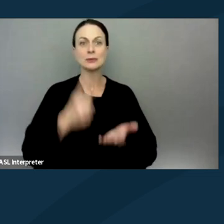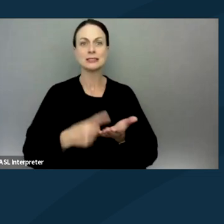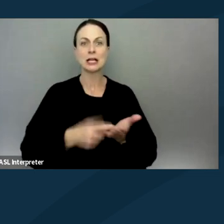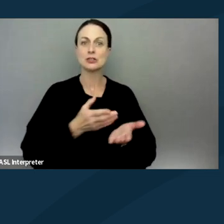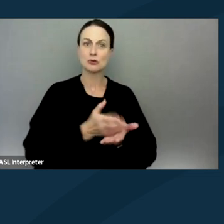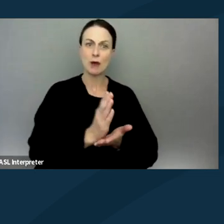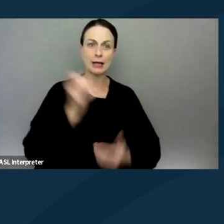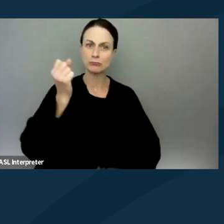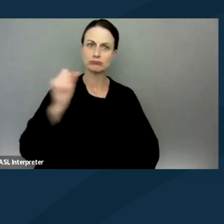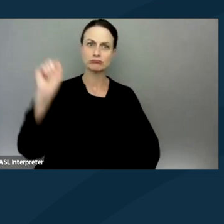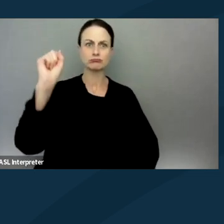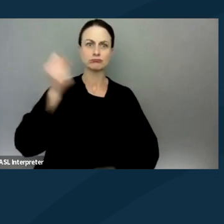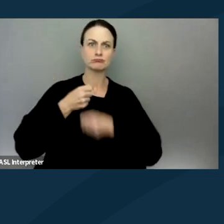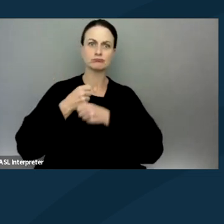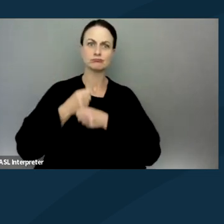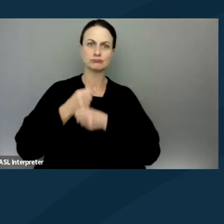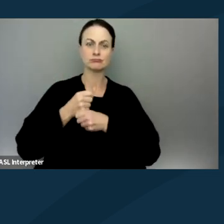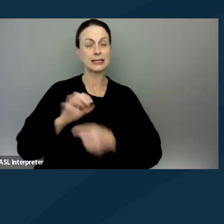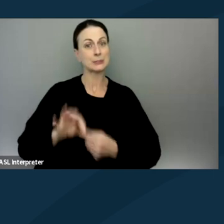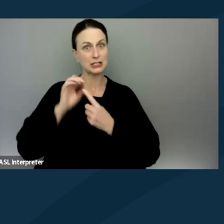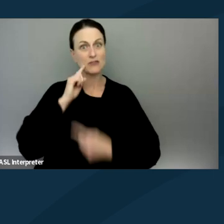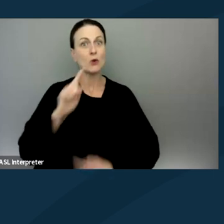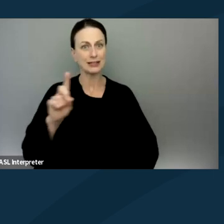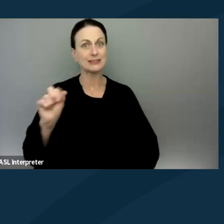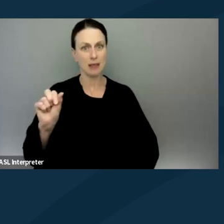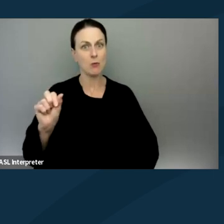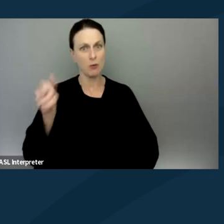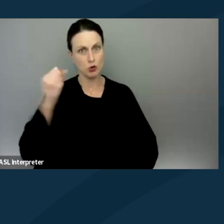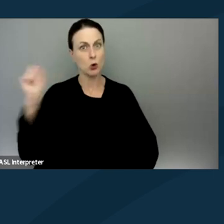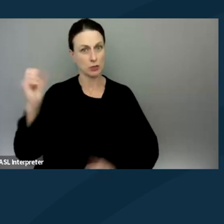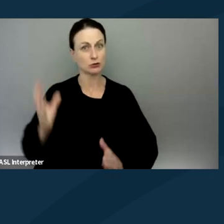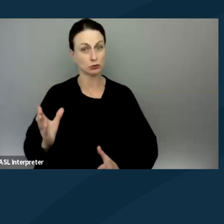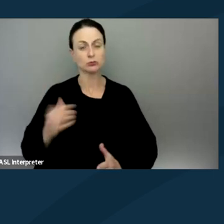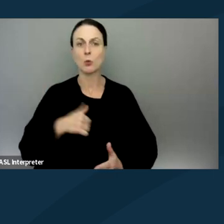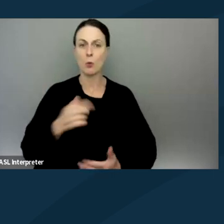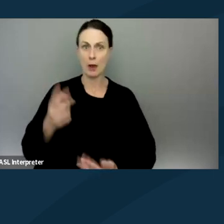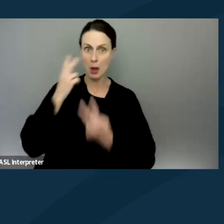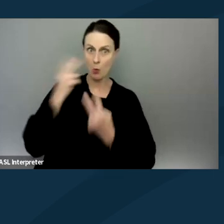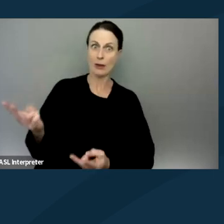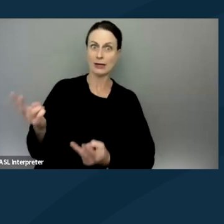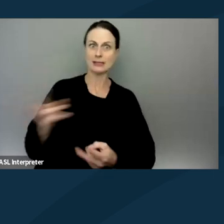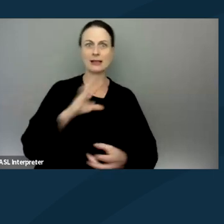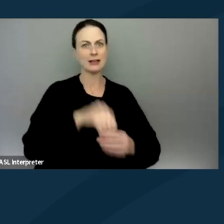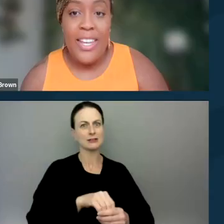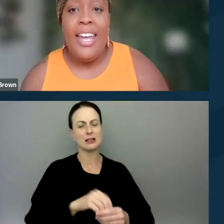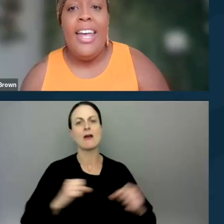particularly for disabled protestors, especially as we witness and engage in the fight for our democracy.